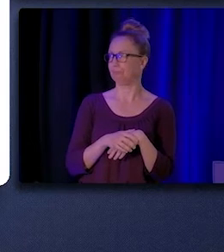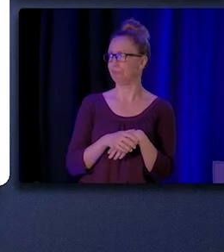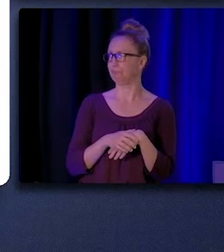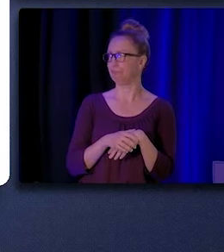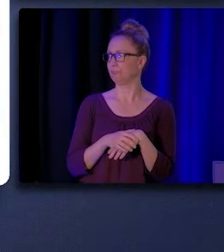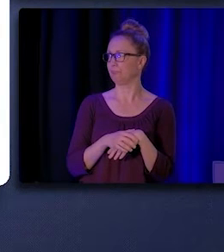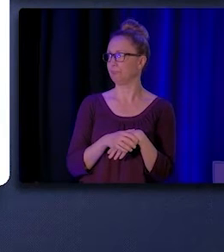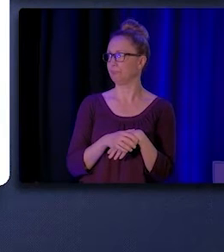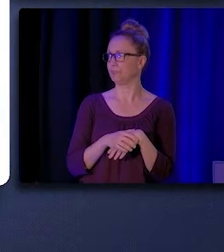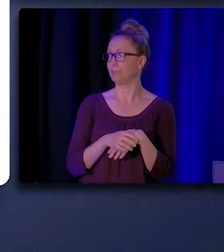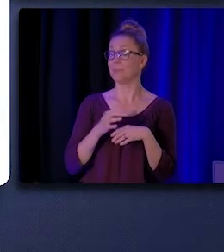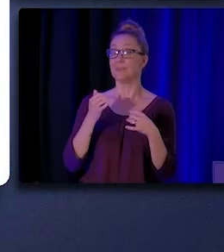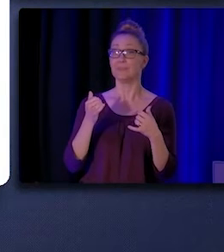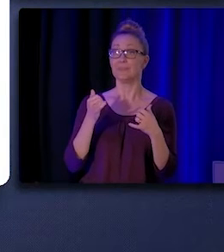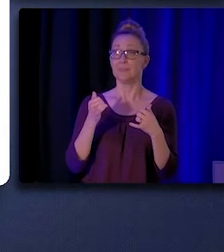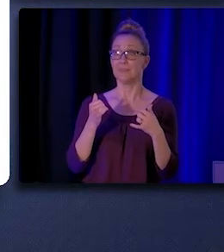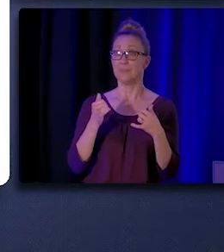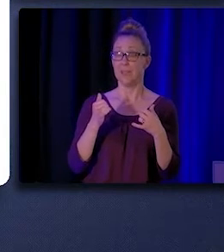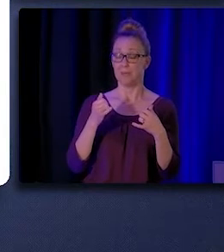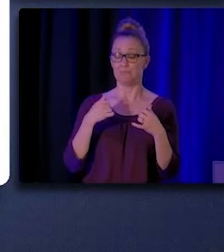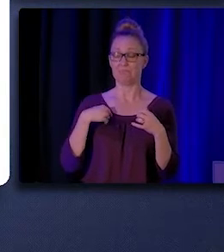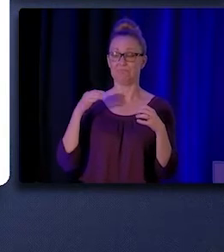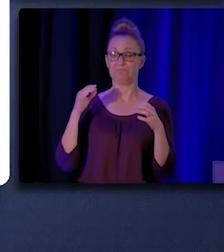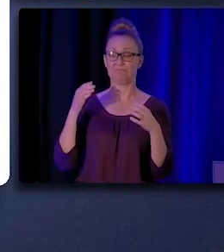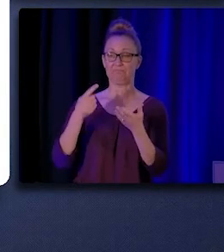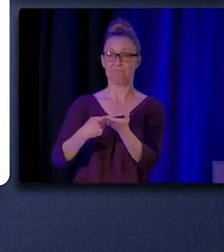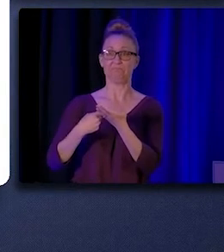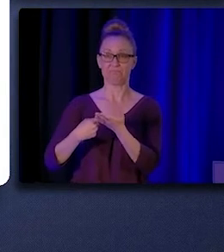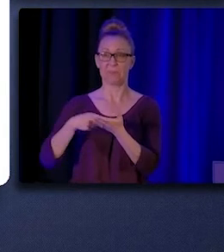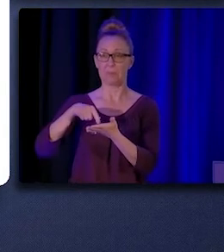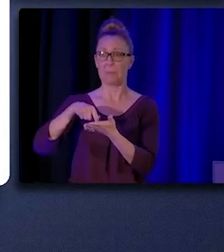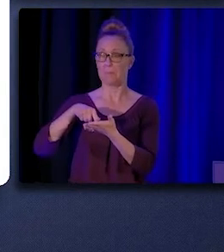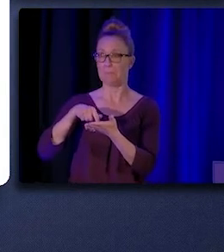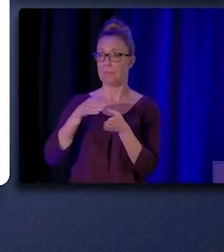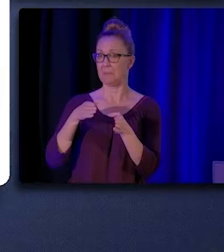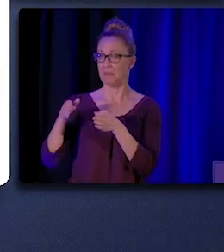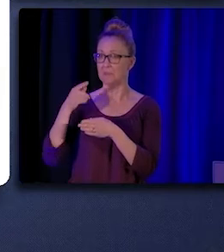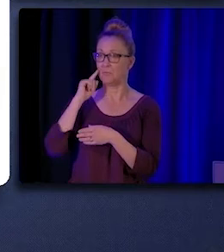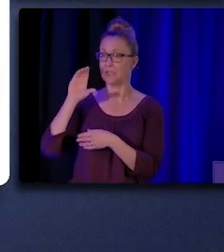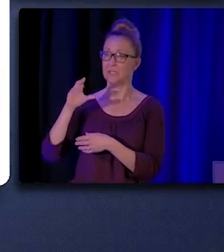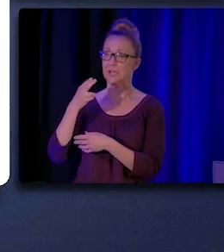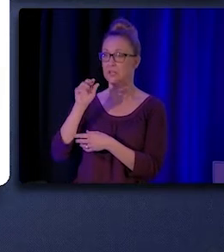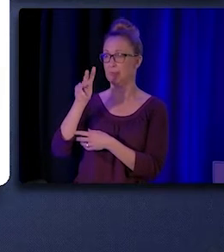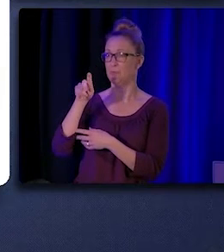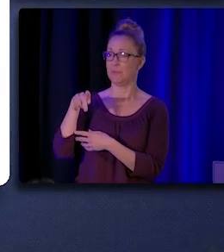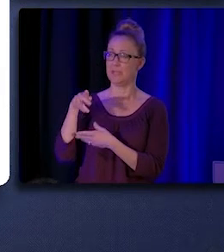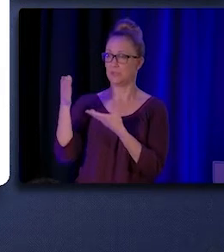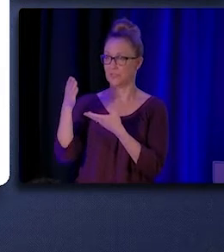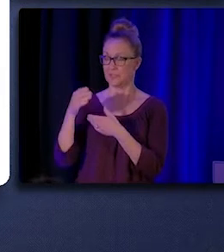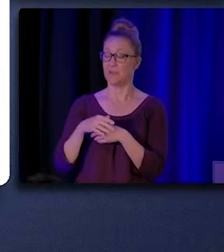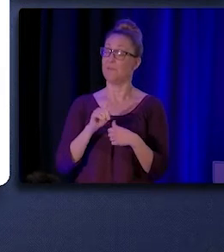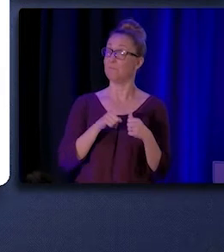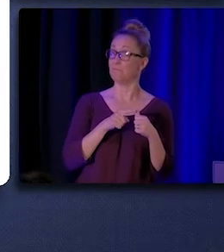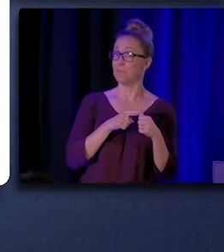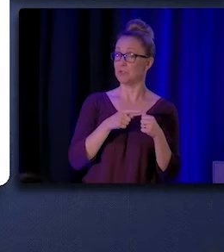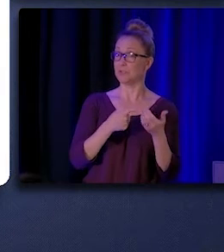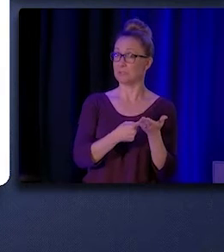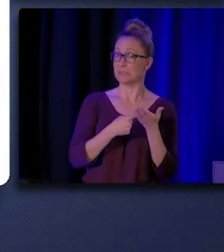Now I will pivot to discuss some of the new billing mechanisms for CHW/P services. And first, I would like to discuss the State Plan Amendment